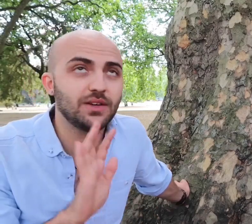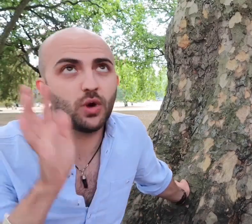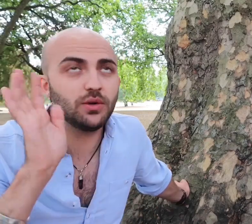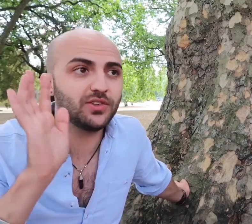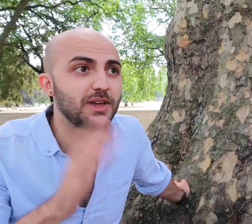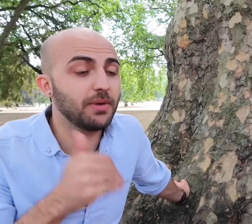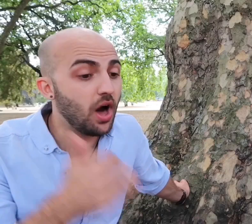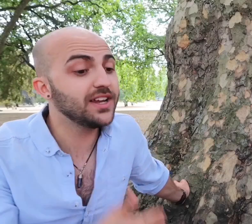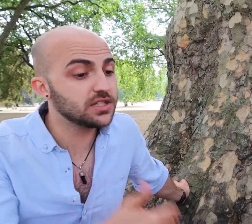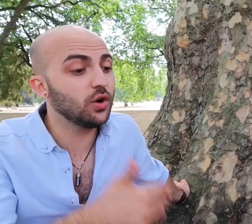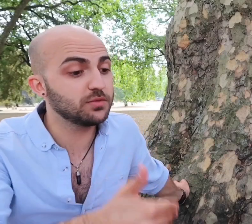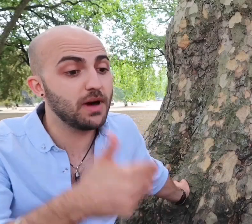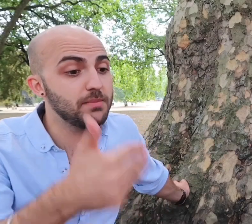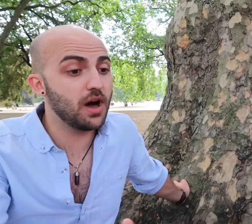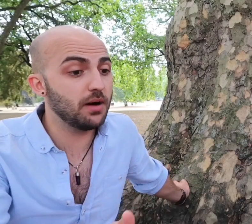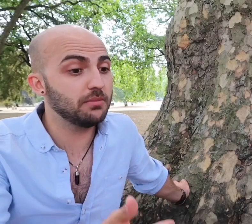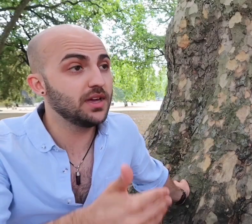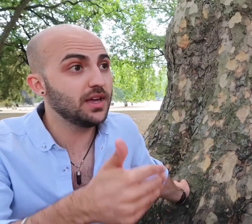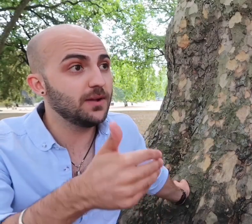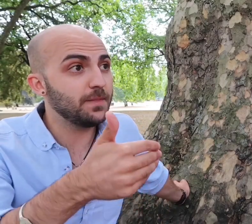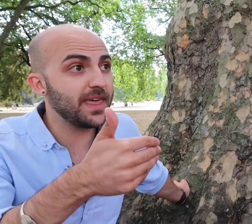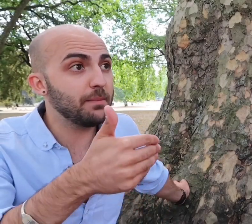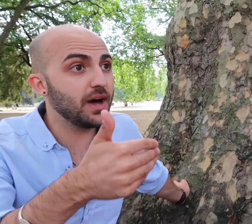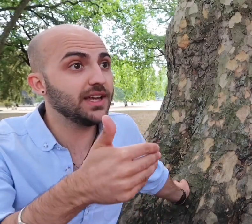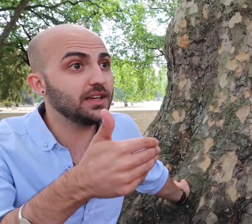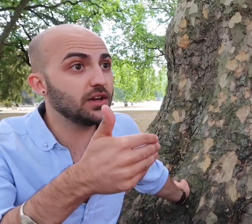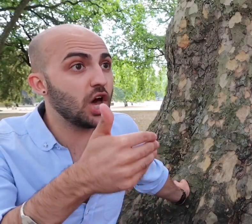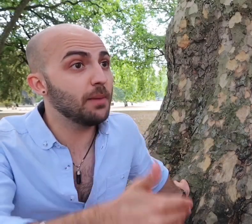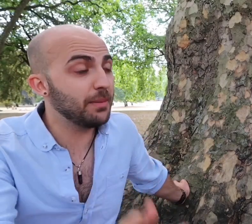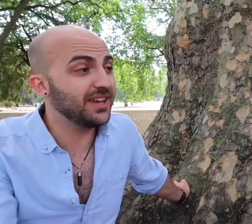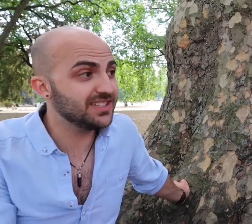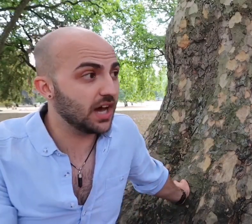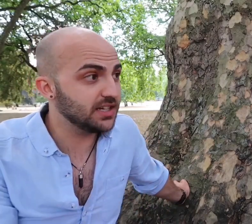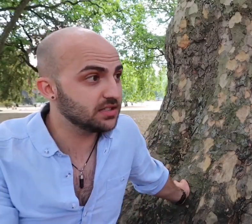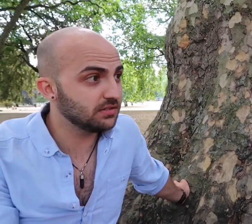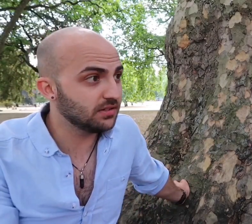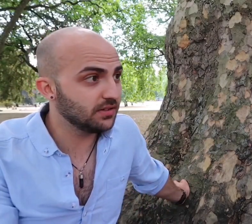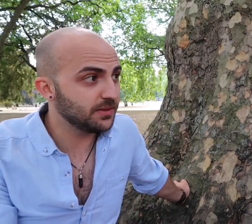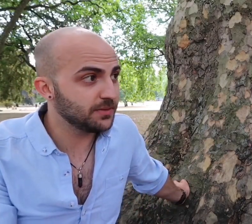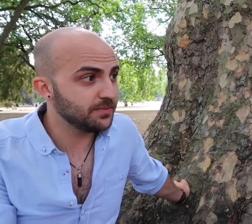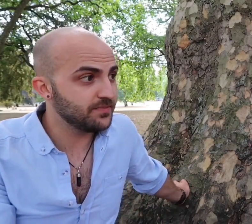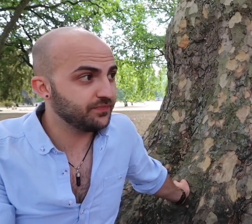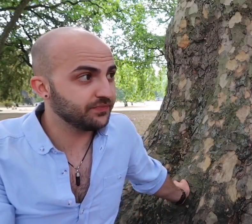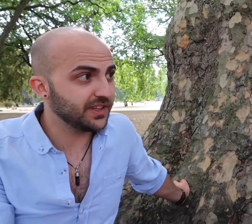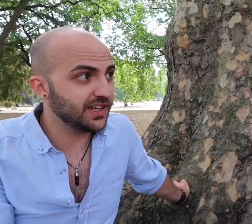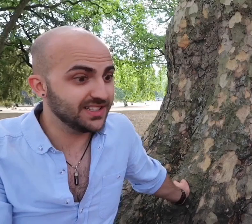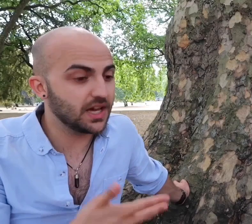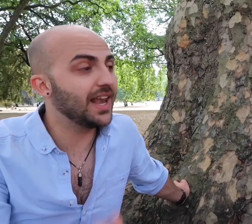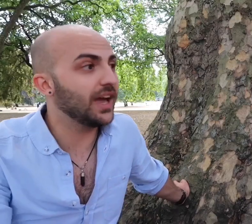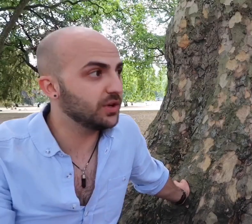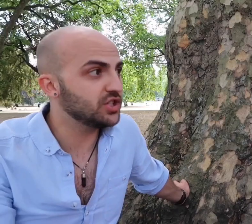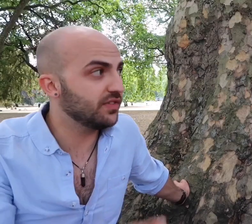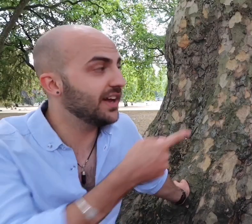say woe is me but I told my mum that my her mum had died in sign language via